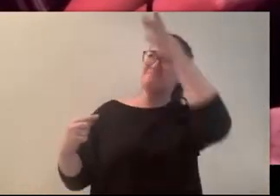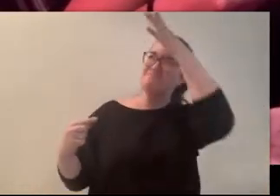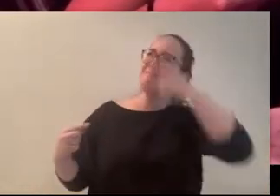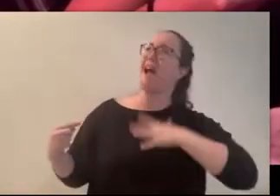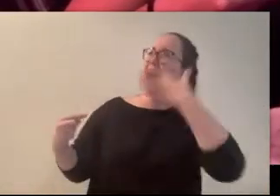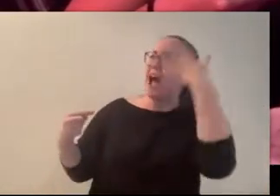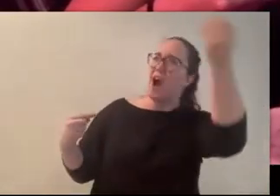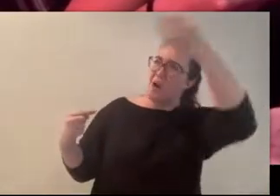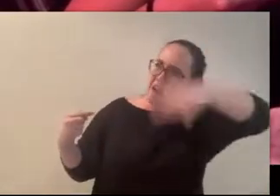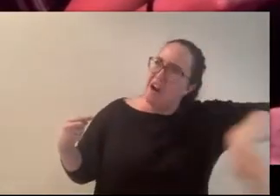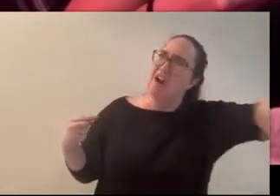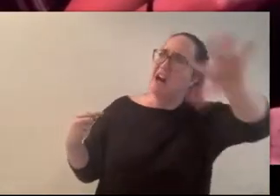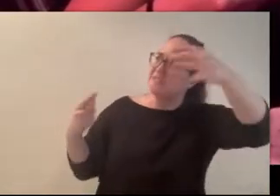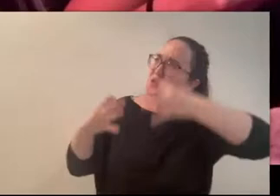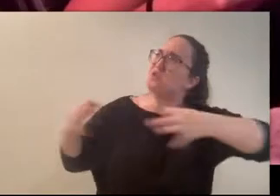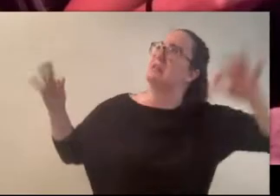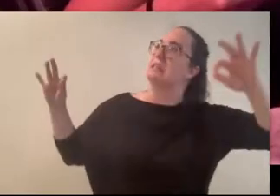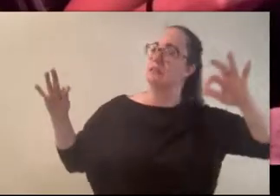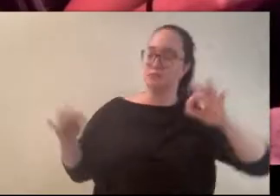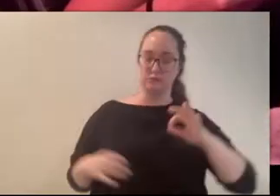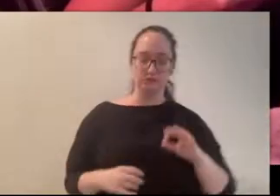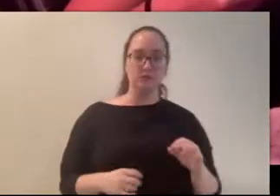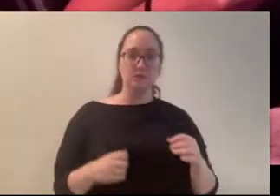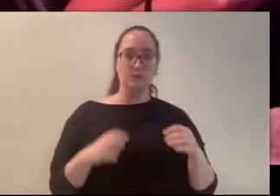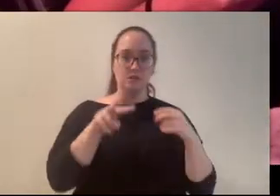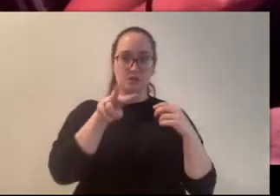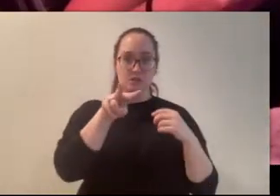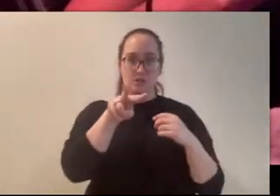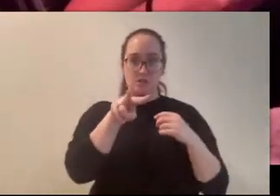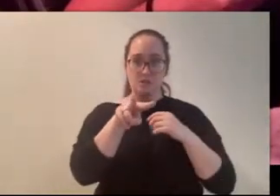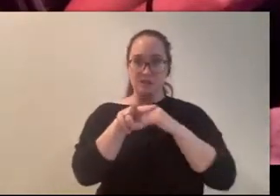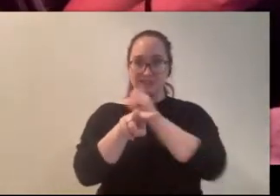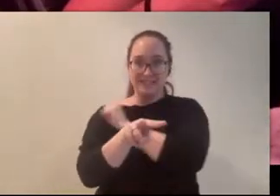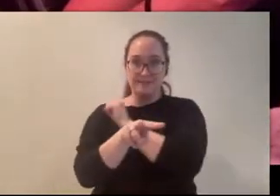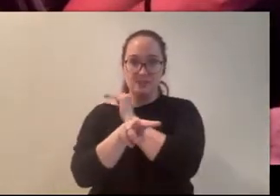“Stefi,” I hissed, tears burning in my eyes, “she’s coming!”